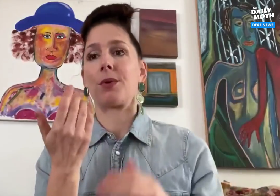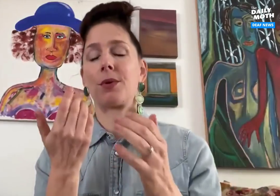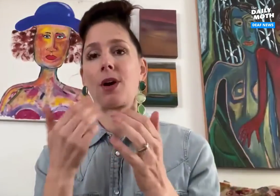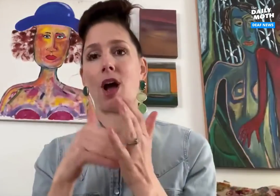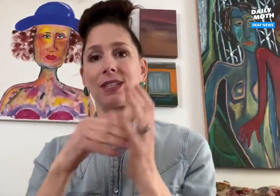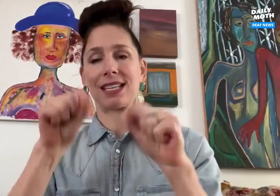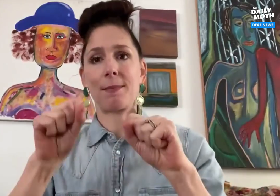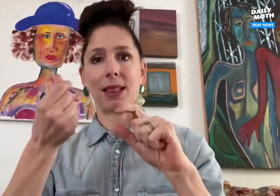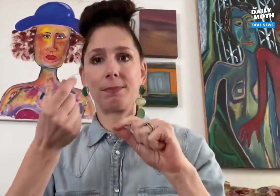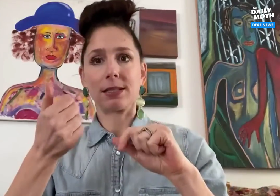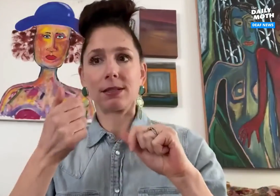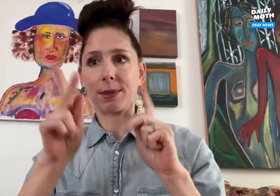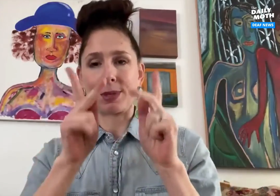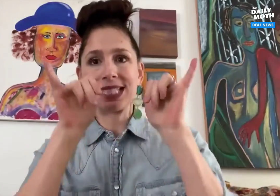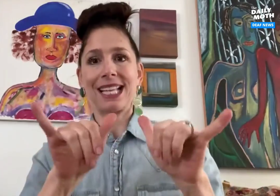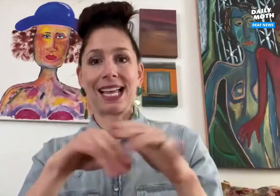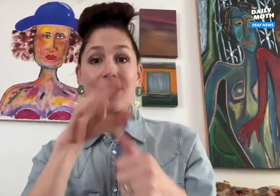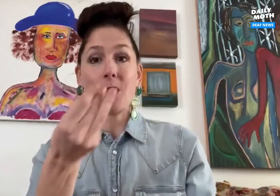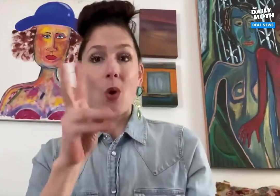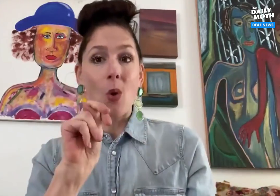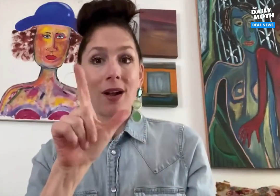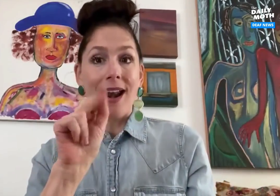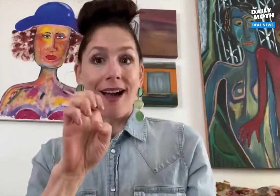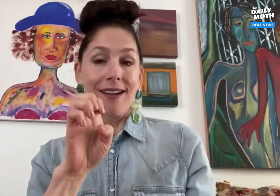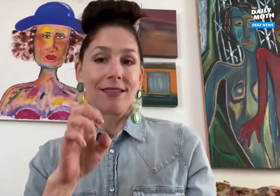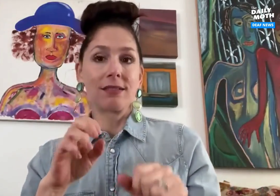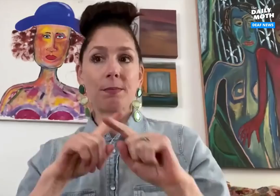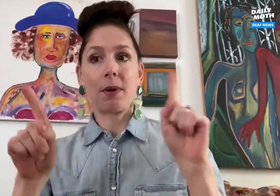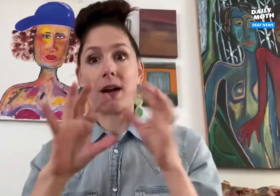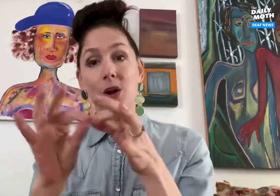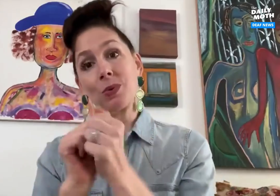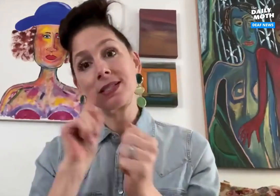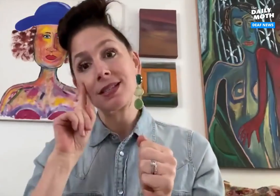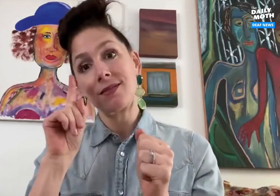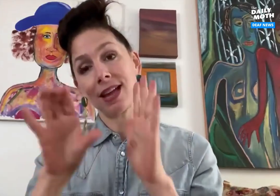Often it can get to the point where people "stay in their own lane," but when it comes to incorporating